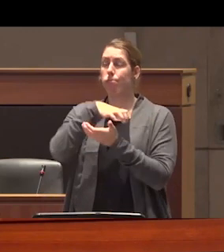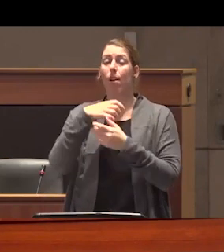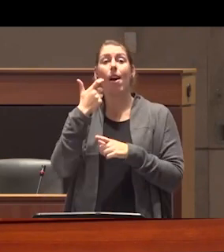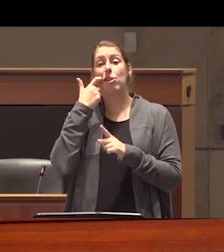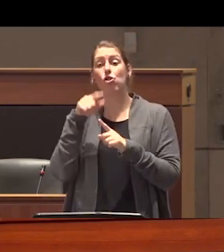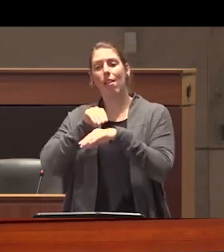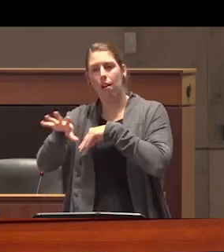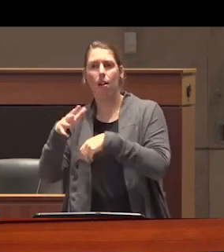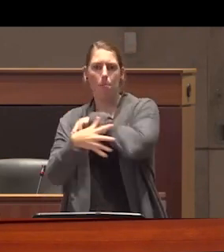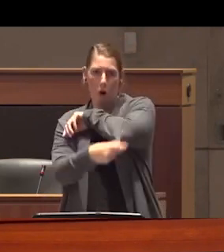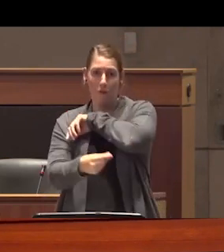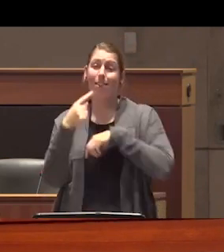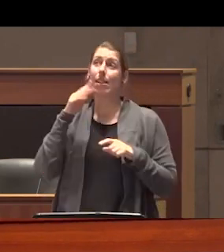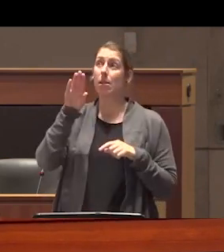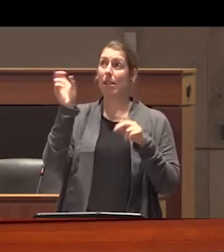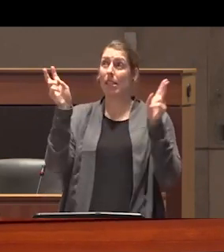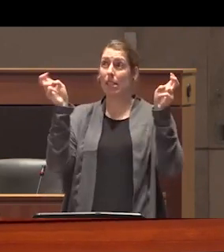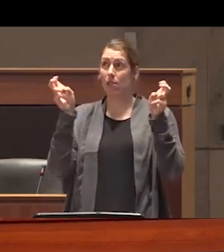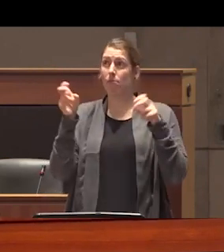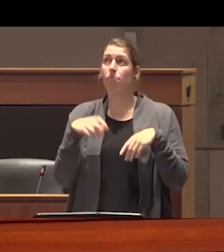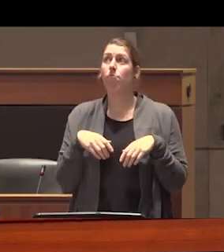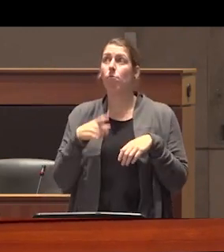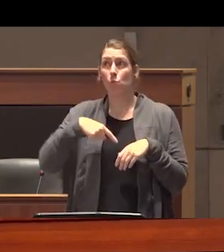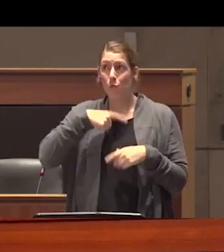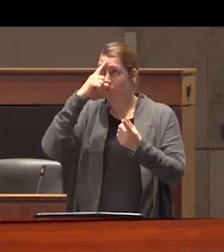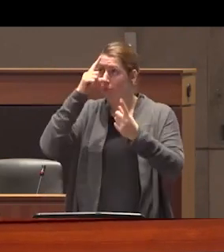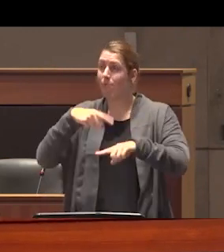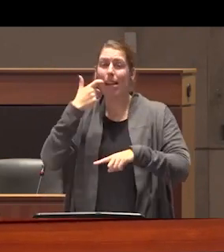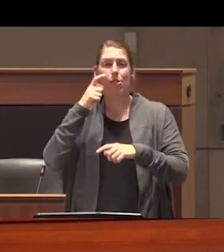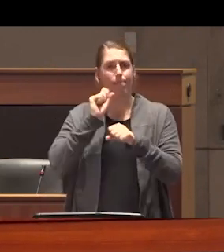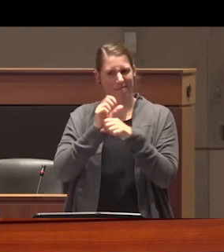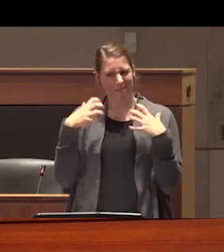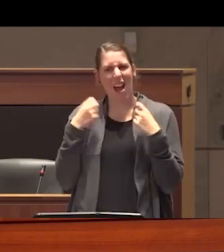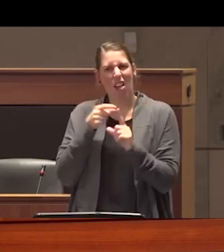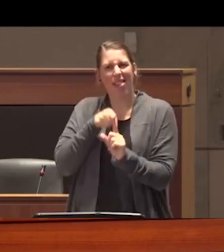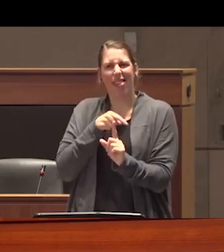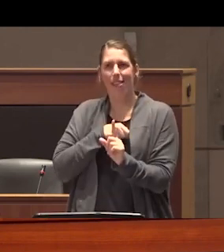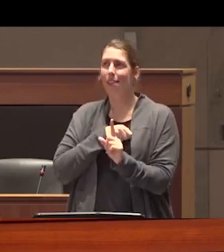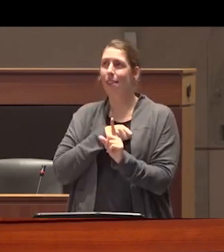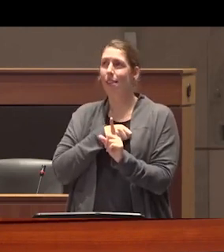British Colombians overwhelmingly agree addiction is a health matter at the same time they're also